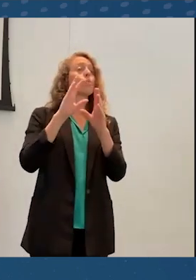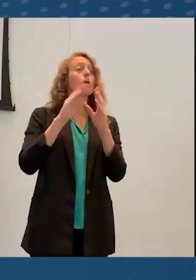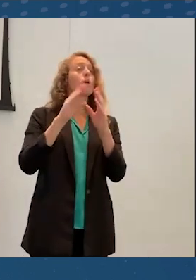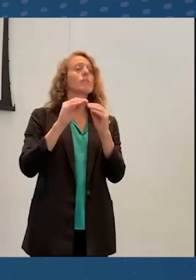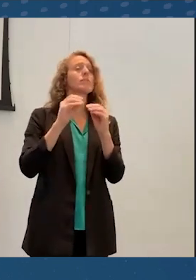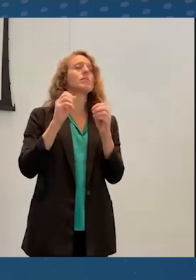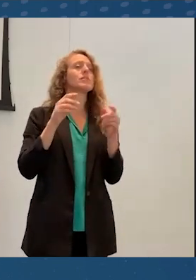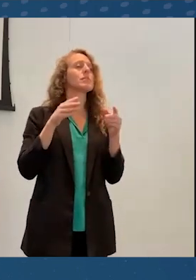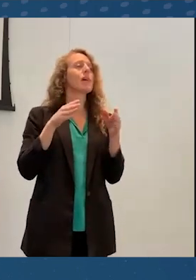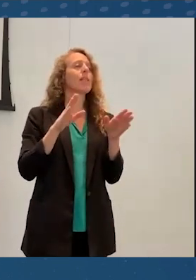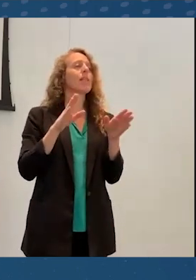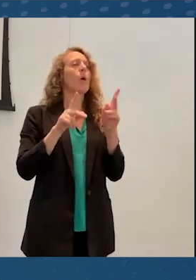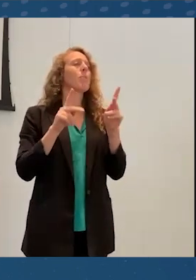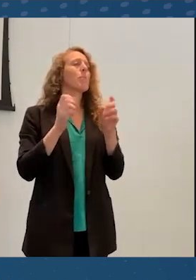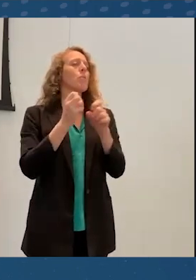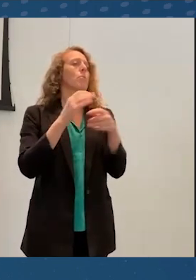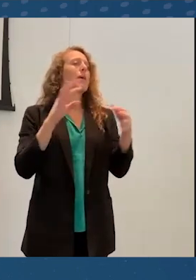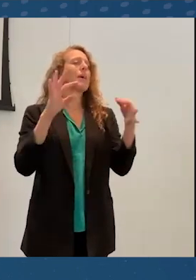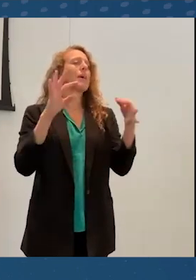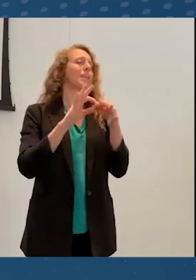that they didn't make in physical conferences